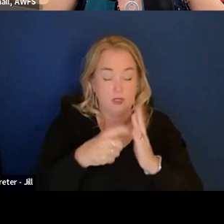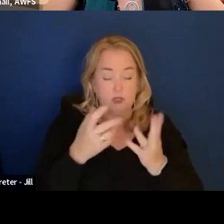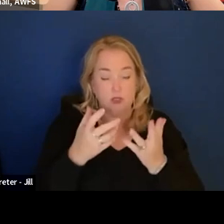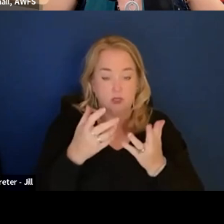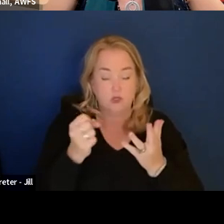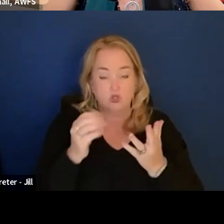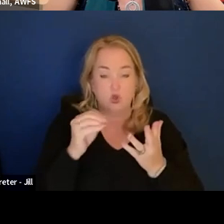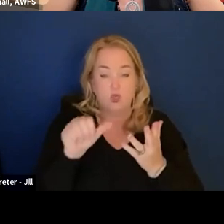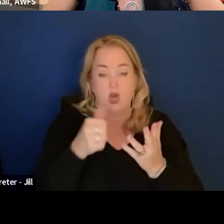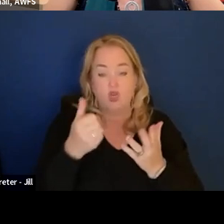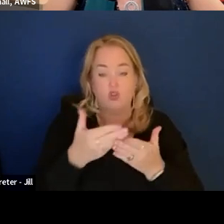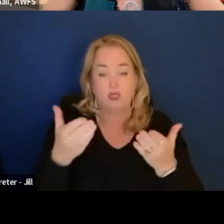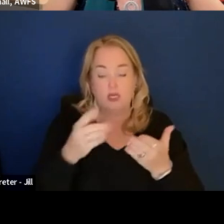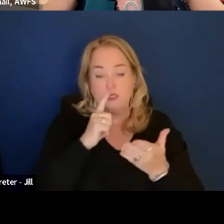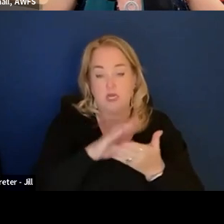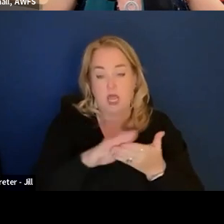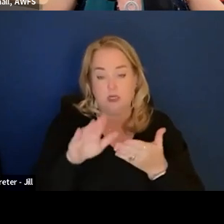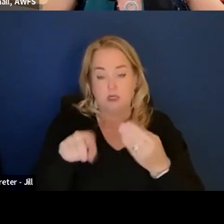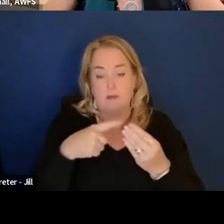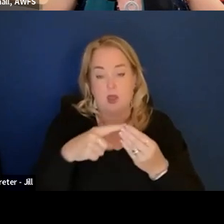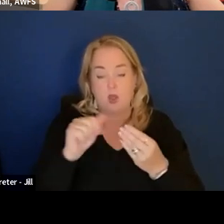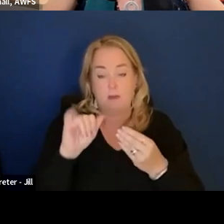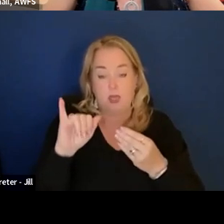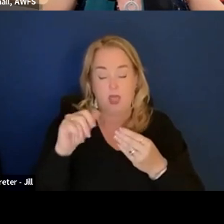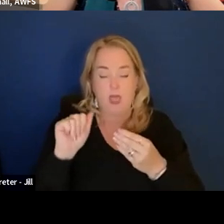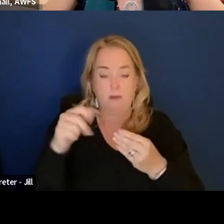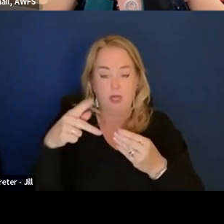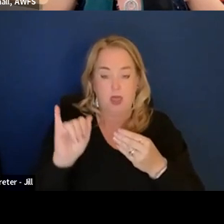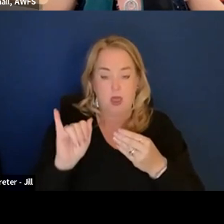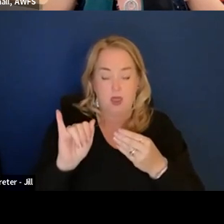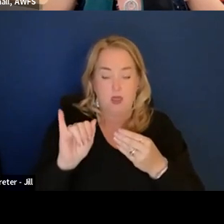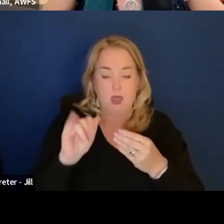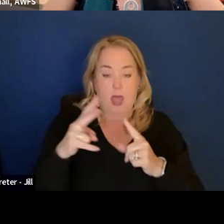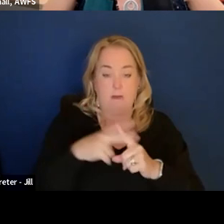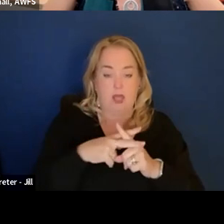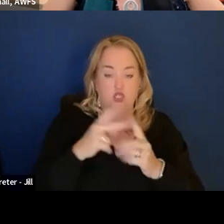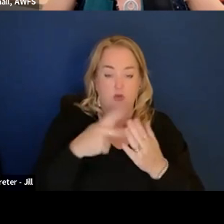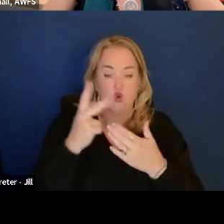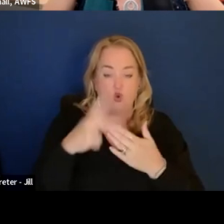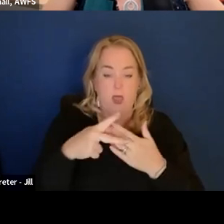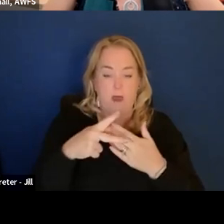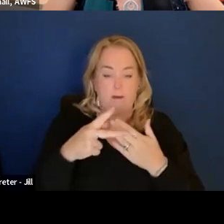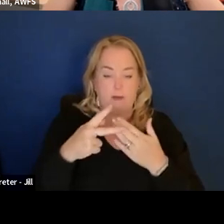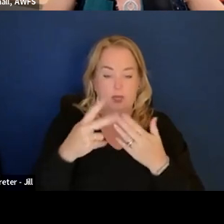And the other nice thing about APIs or application programming interfaces is that they are machine-readable.